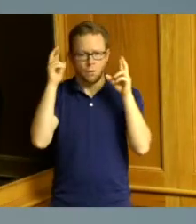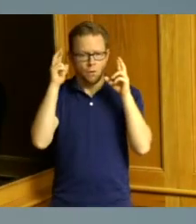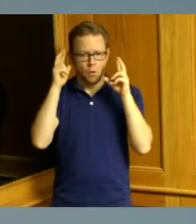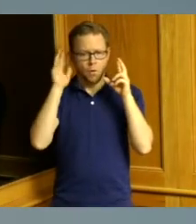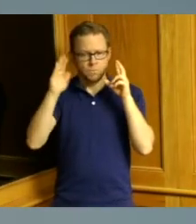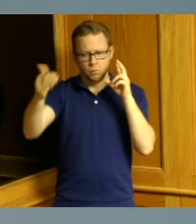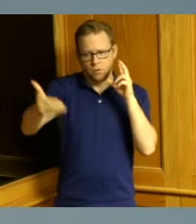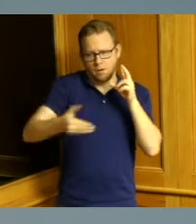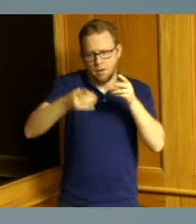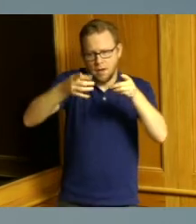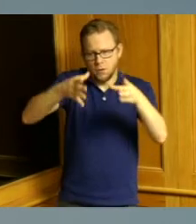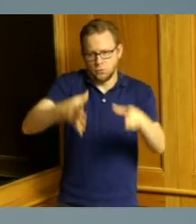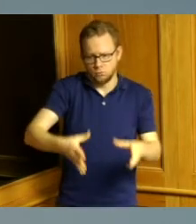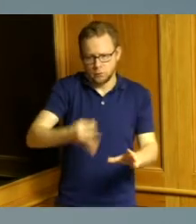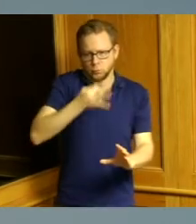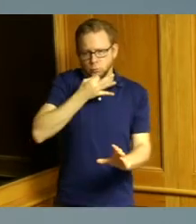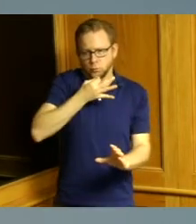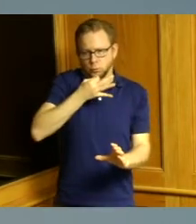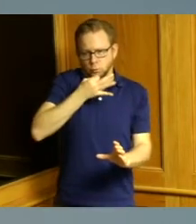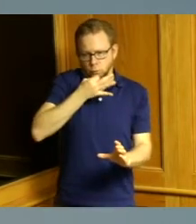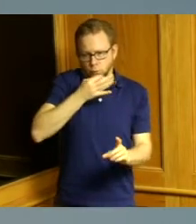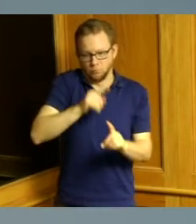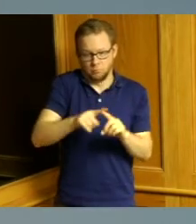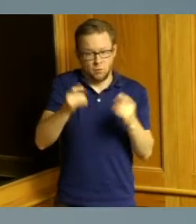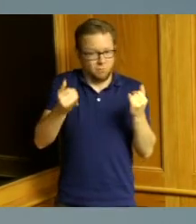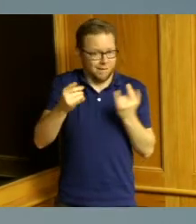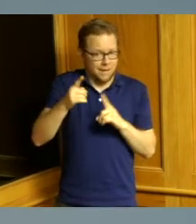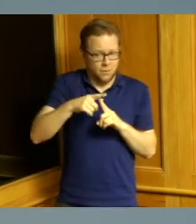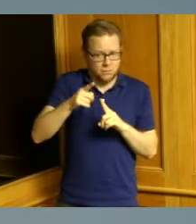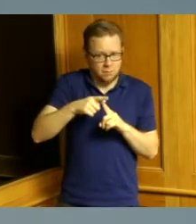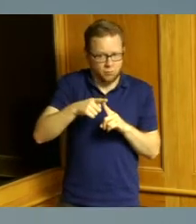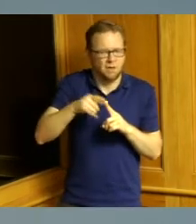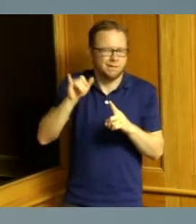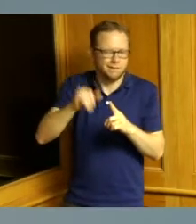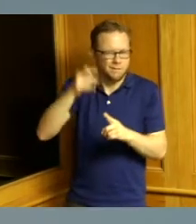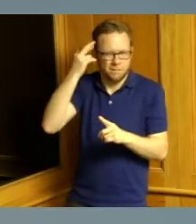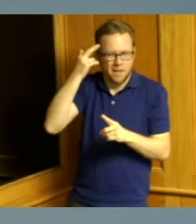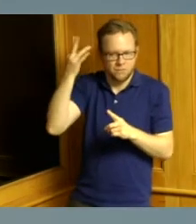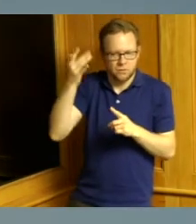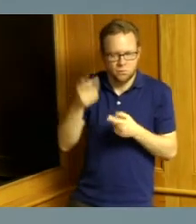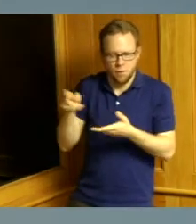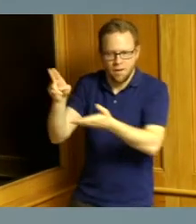position shortly but just wanted to provide some context for why we would be contracting out for